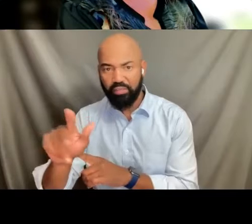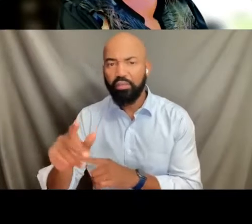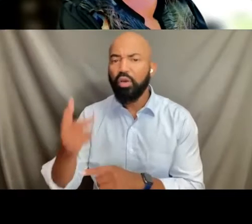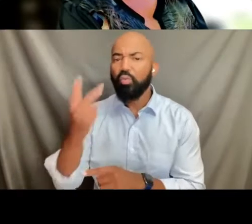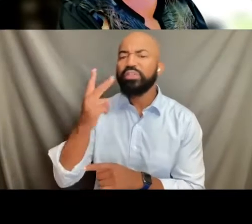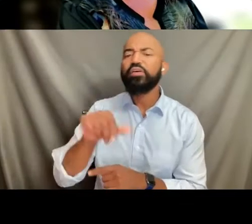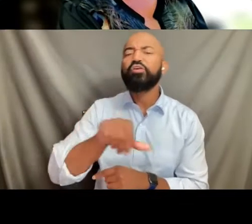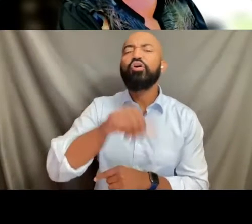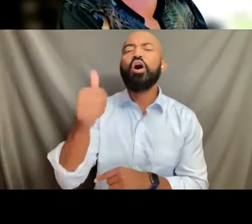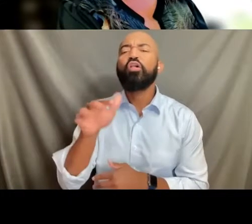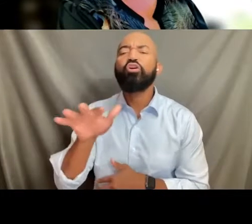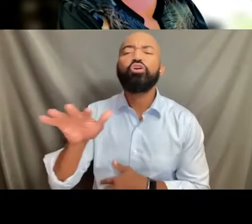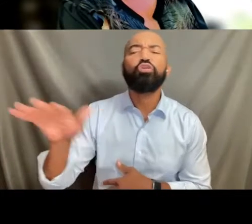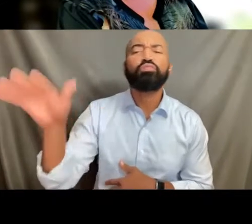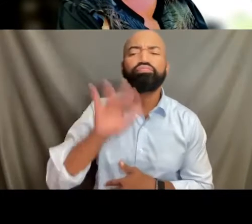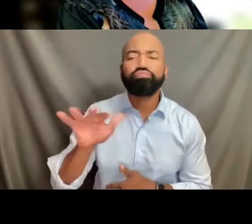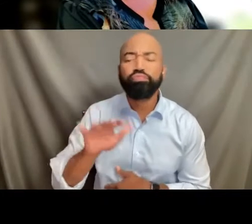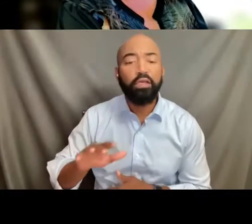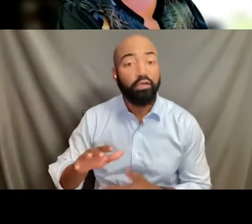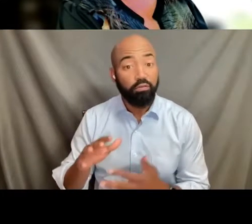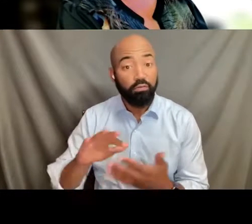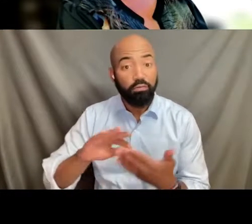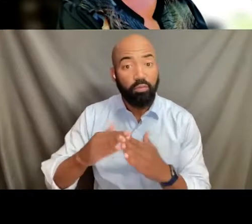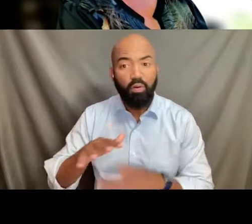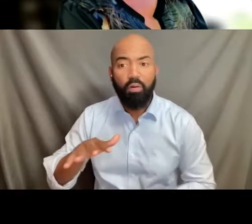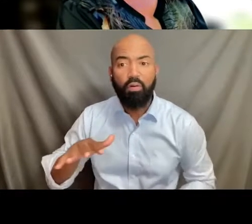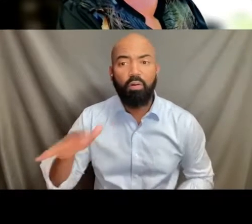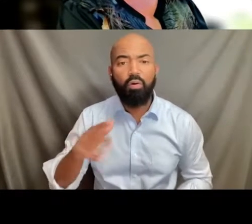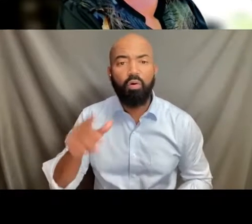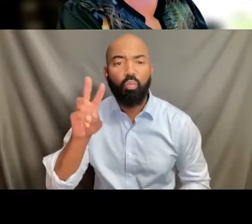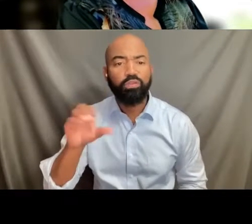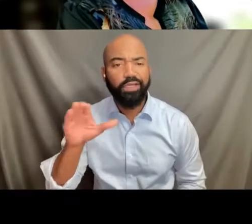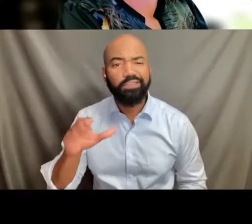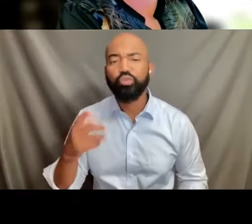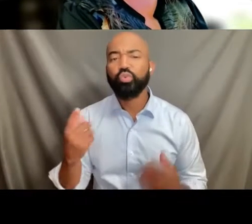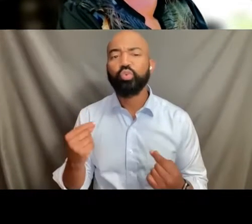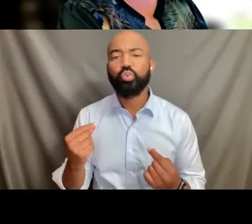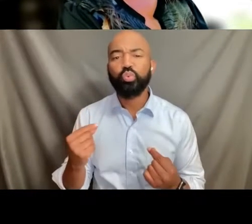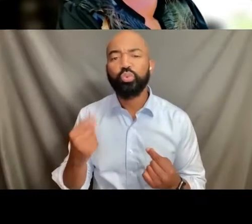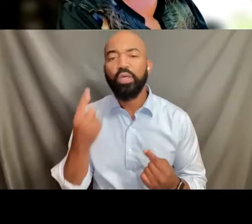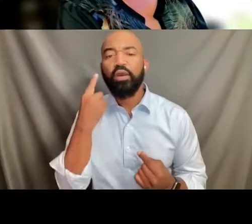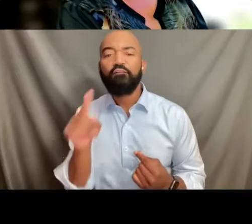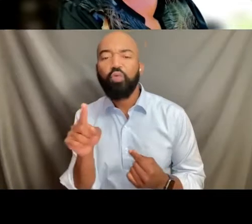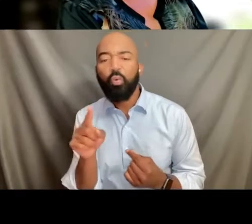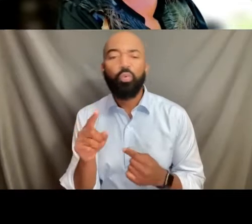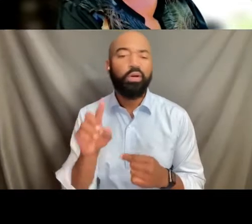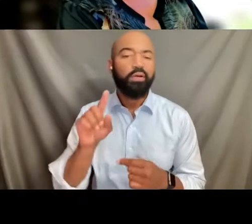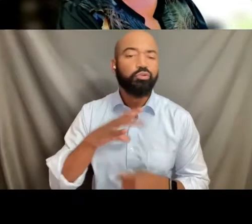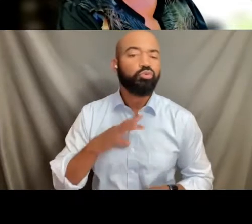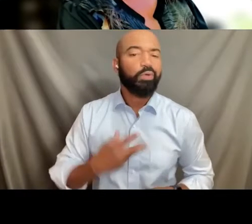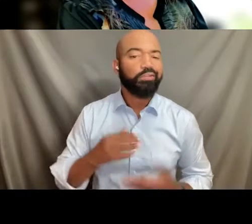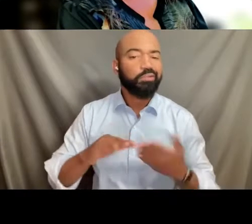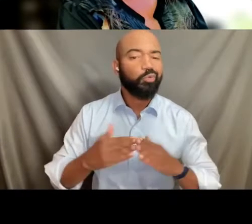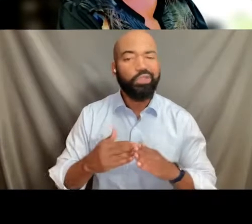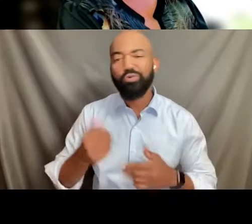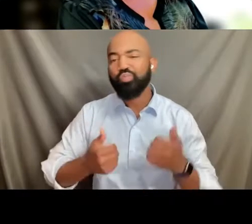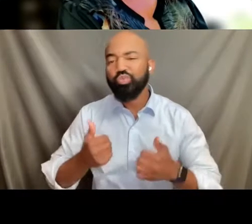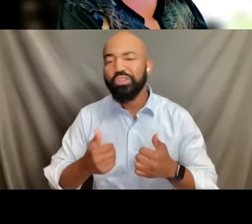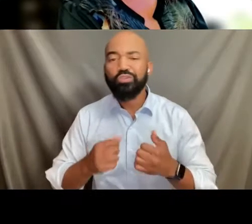around trans issues in Wisconsin. And we'll sum it up in May with a presentation